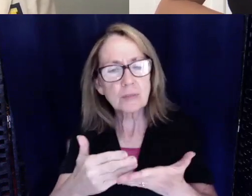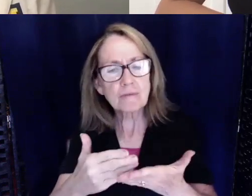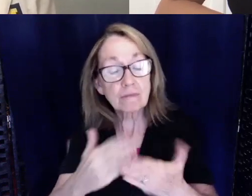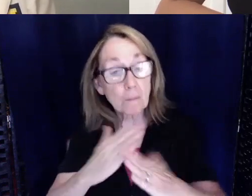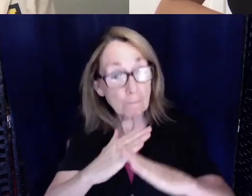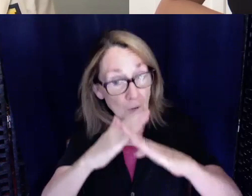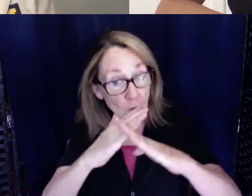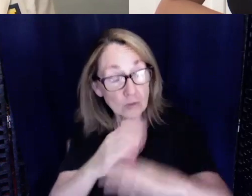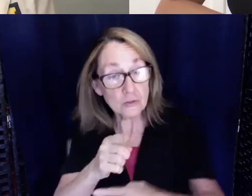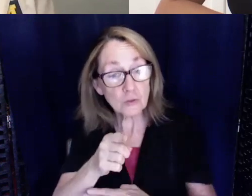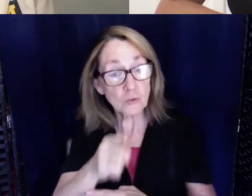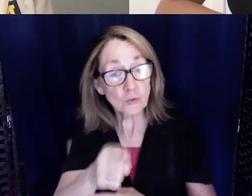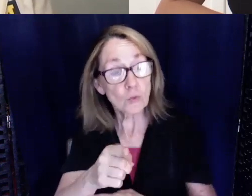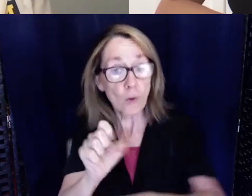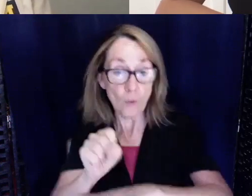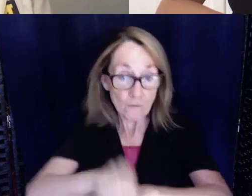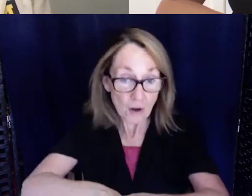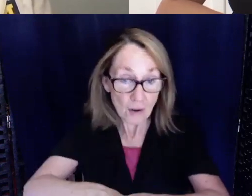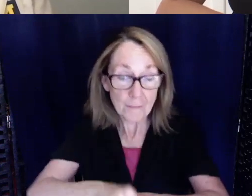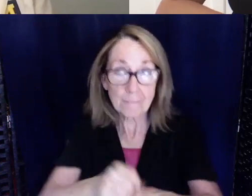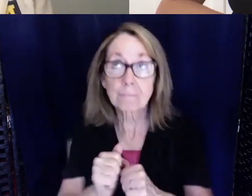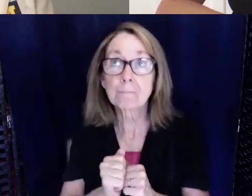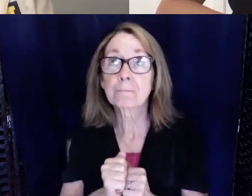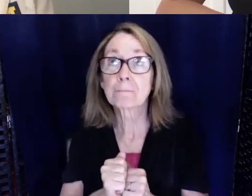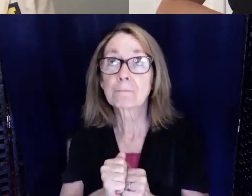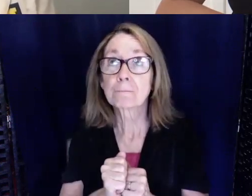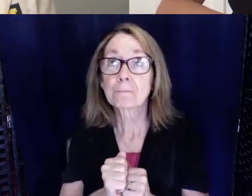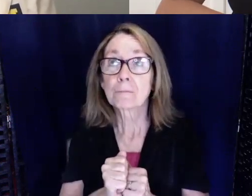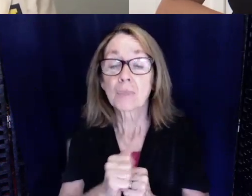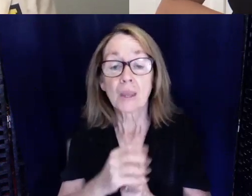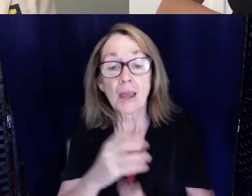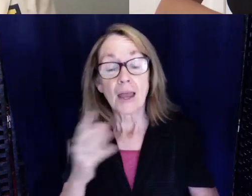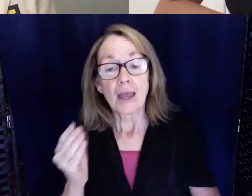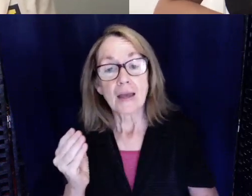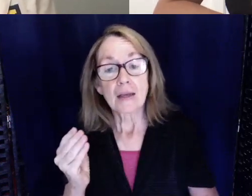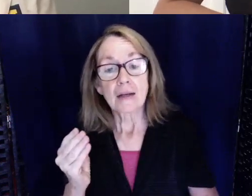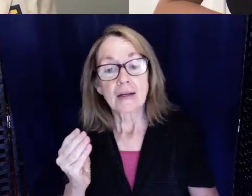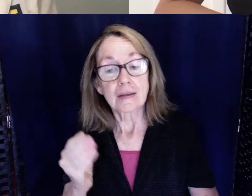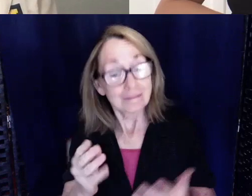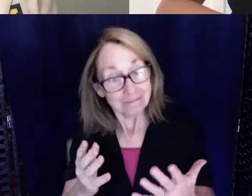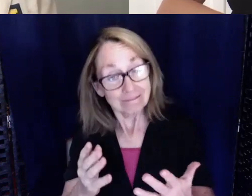were able to overcome? Why don't we start with that.